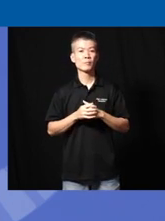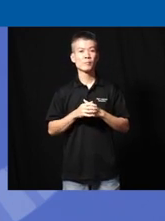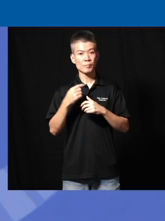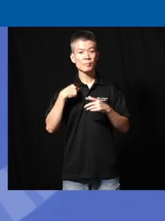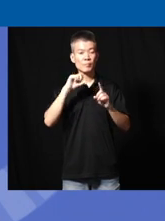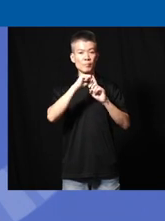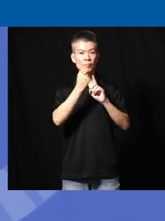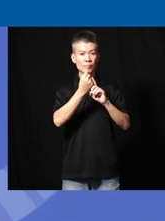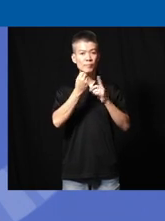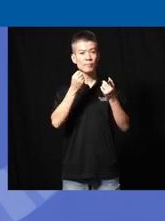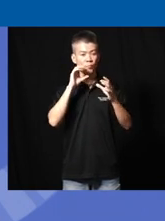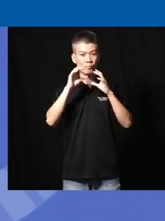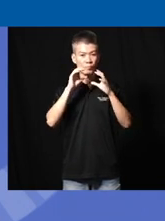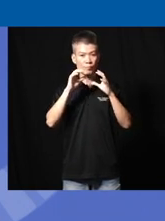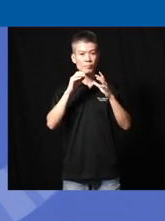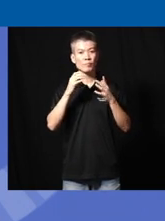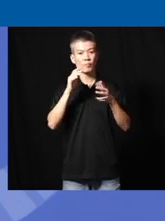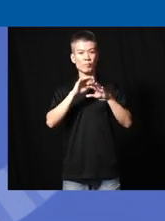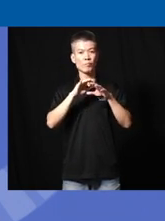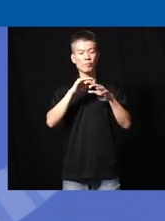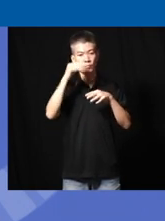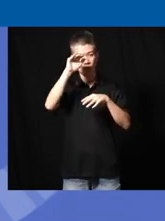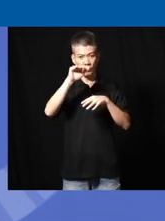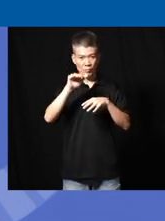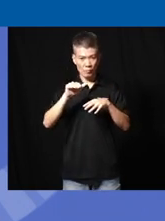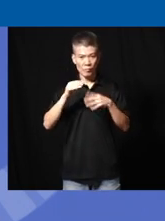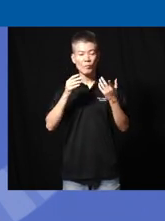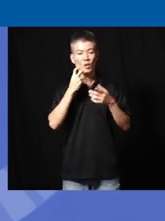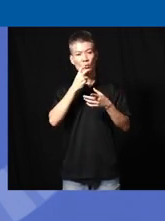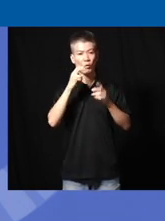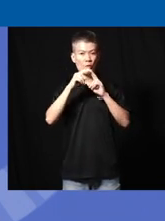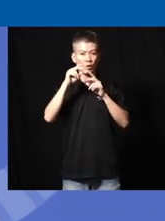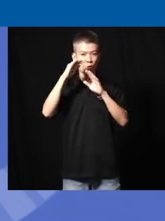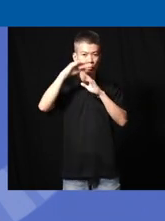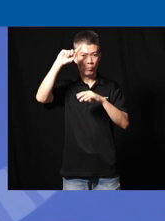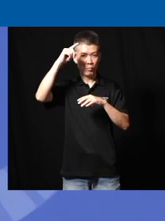society communication is on a hierarchy with speech at the very top and everything else at